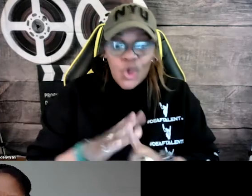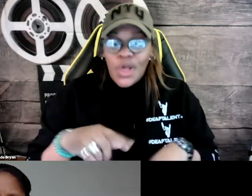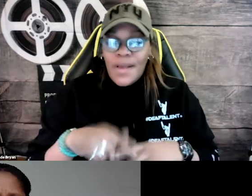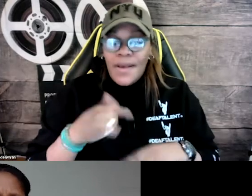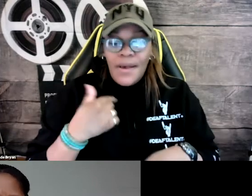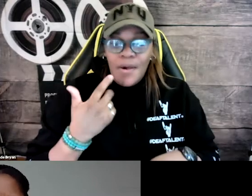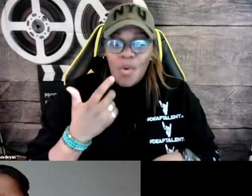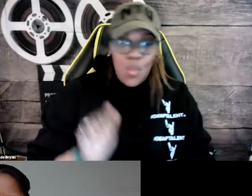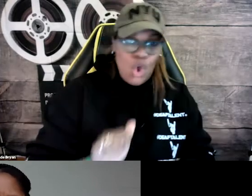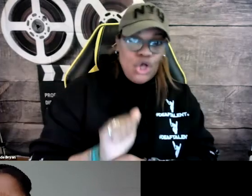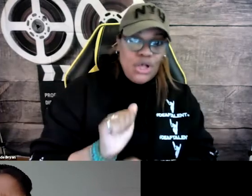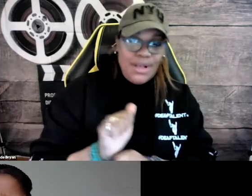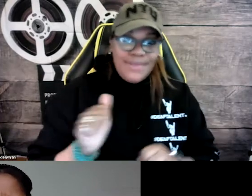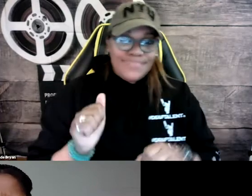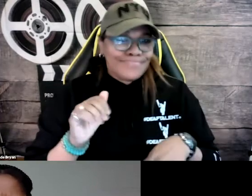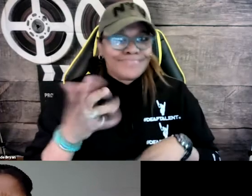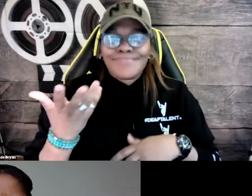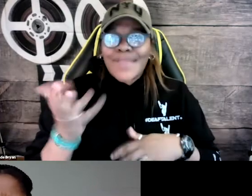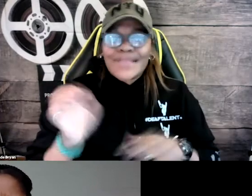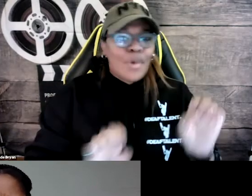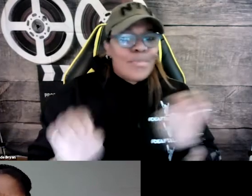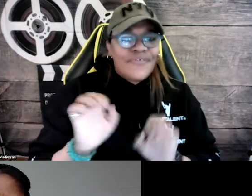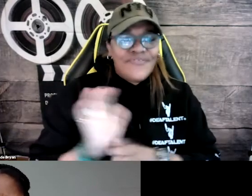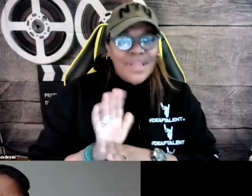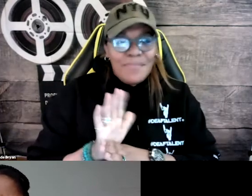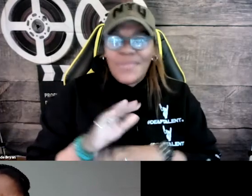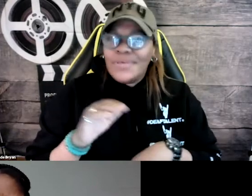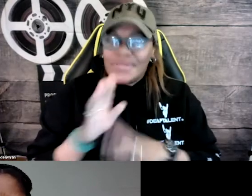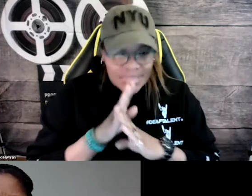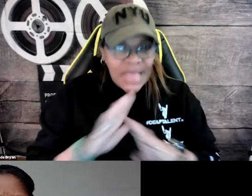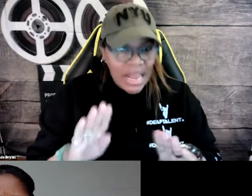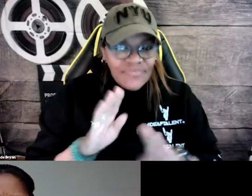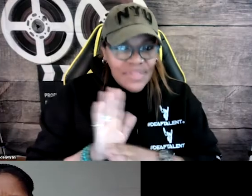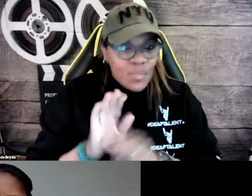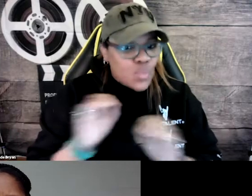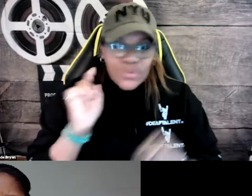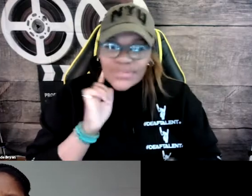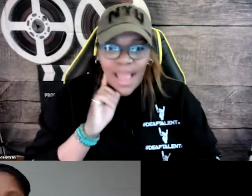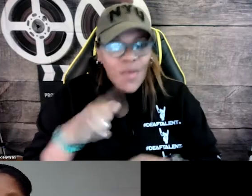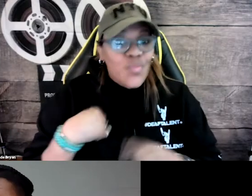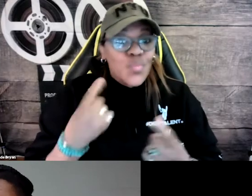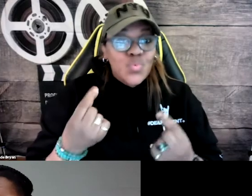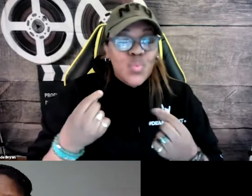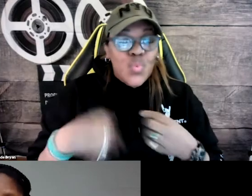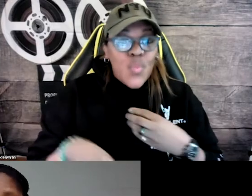and that was my real first exposure to working and experimenting with film, silent films at the time,